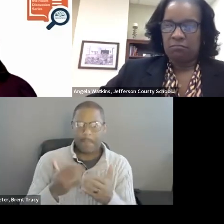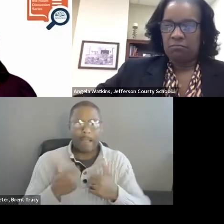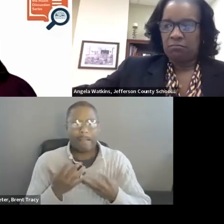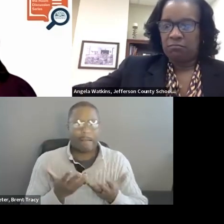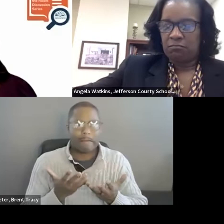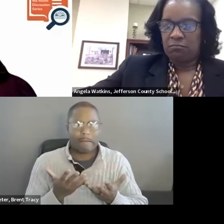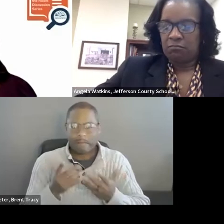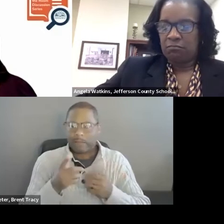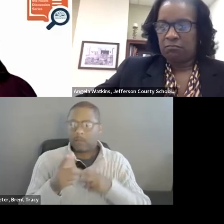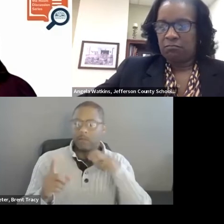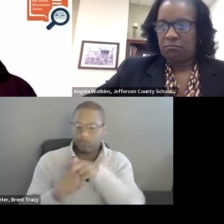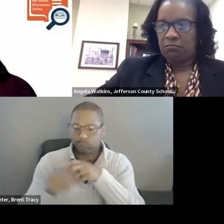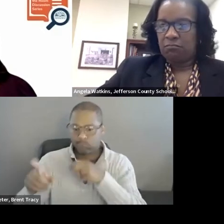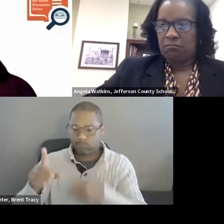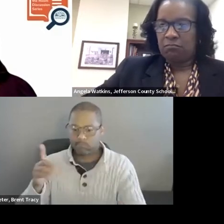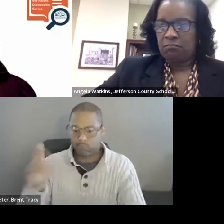there that we just snag all the time.